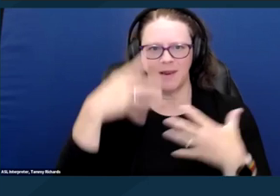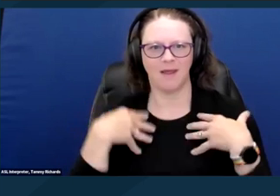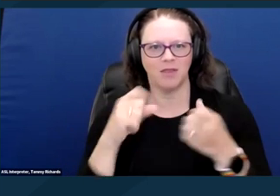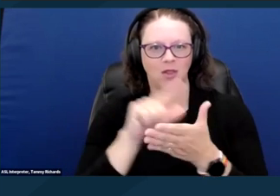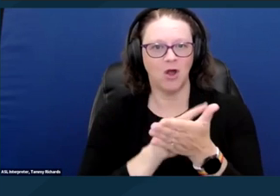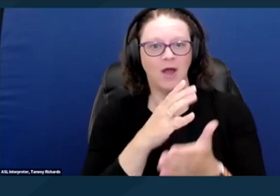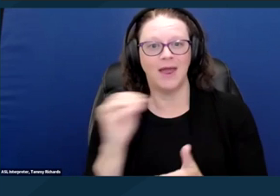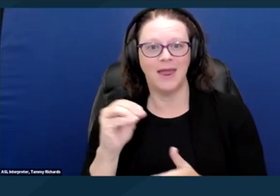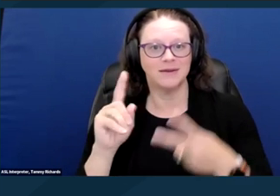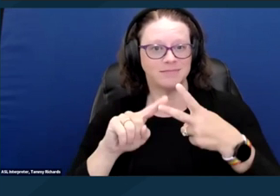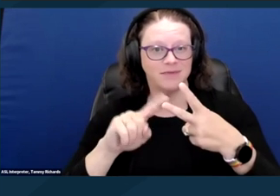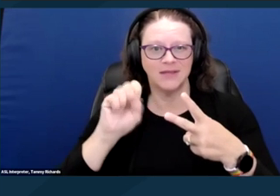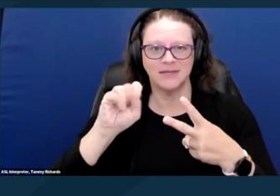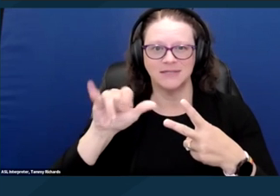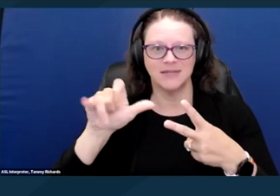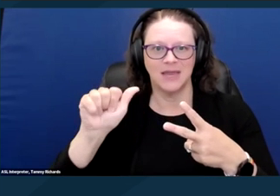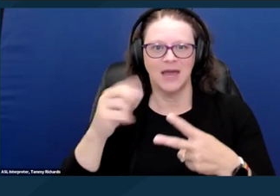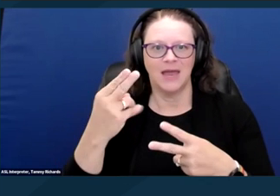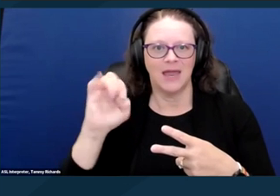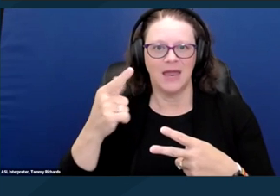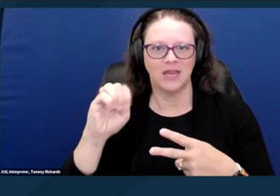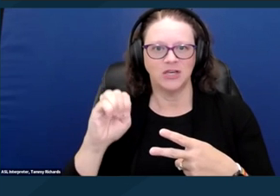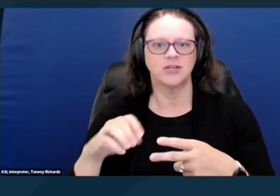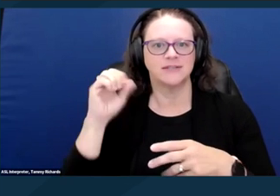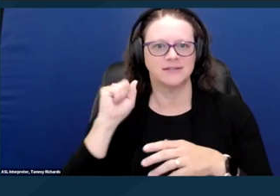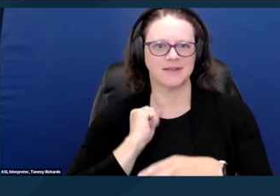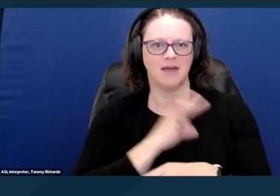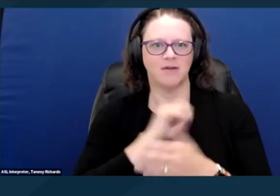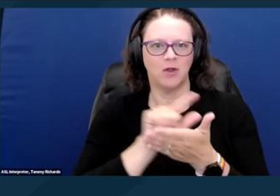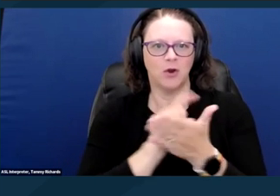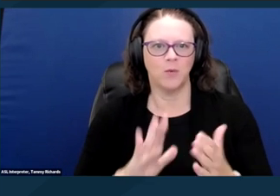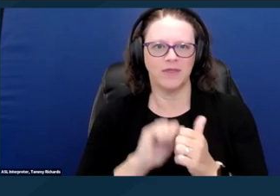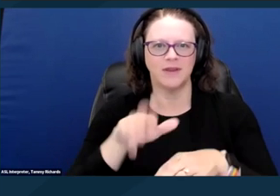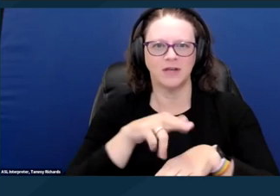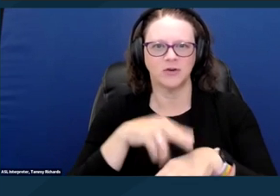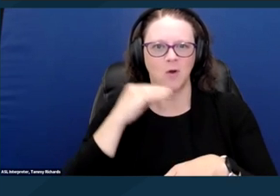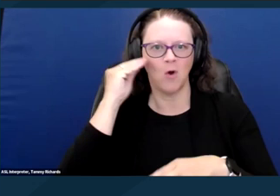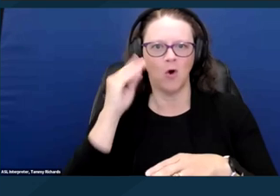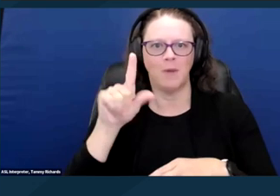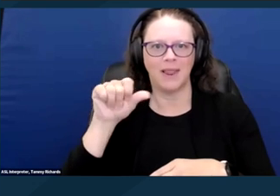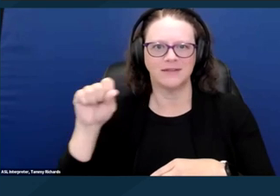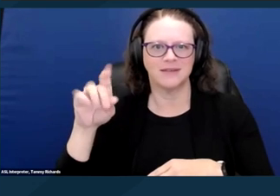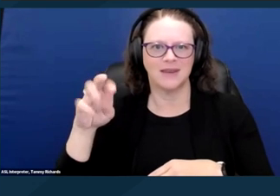Because we have a lot of people registered for this webinar and from a variety of backgrounds,